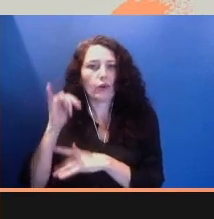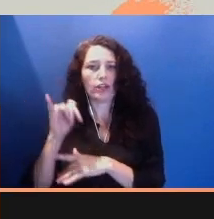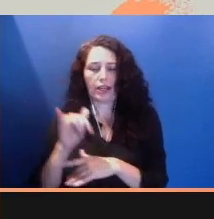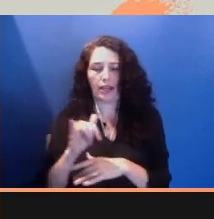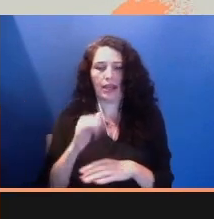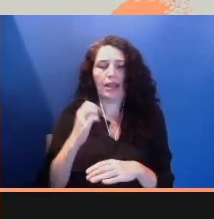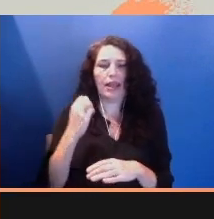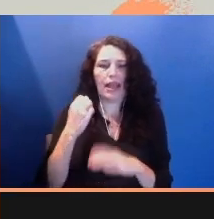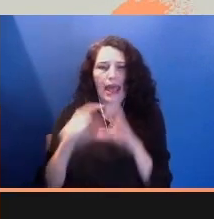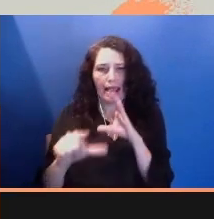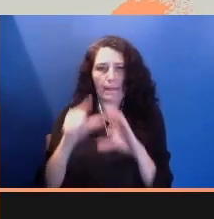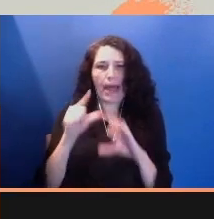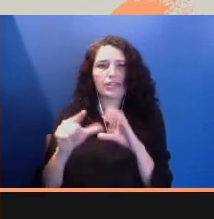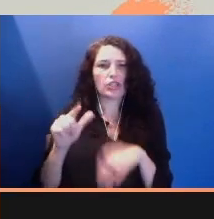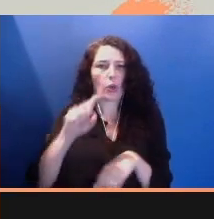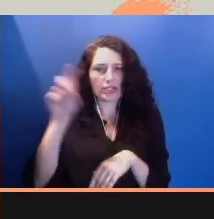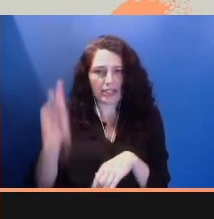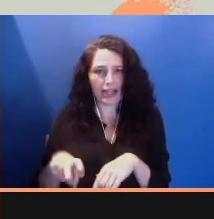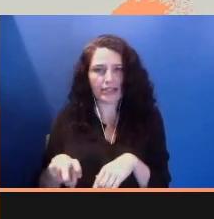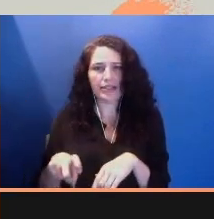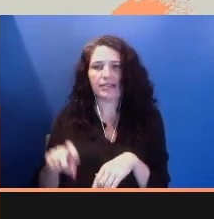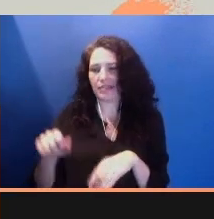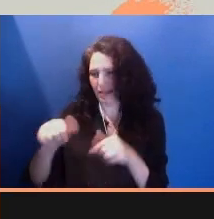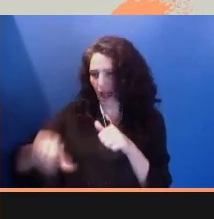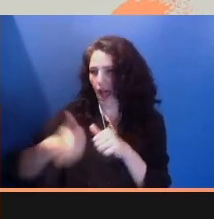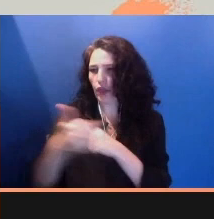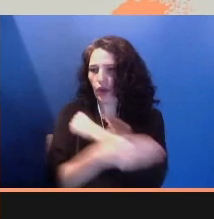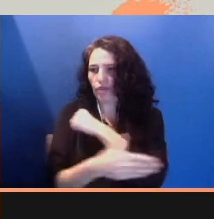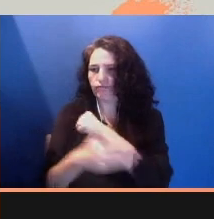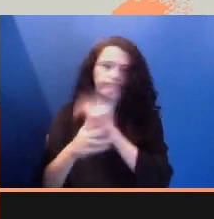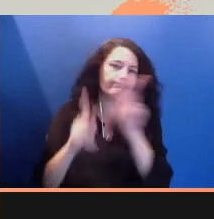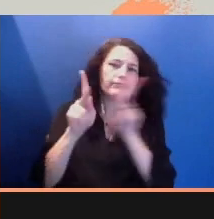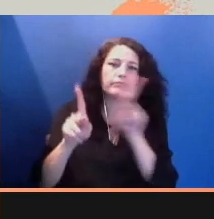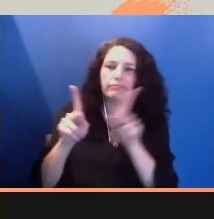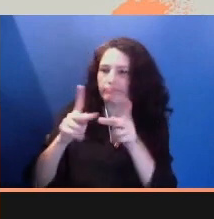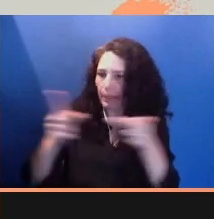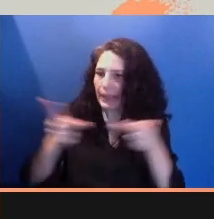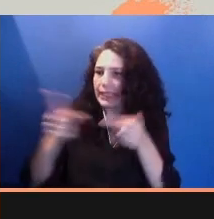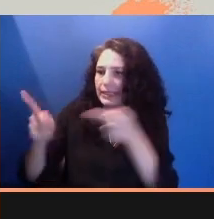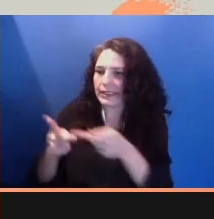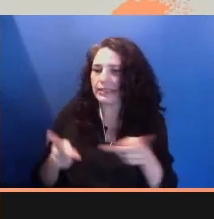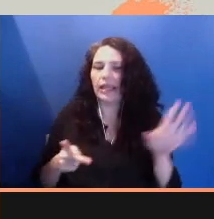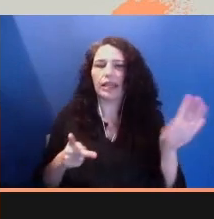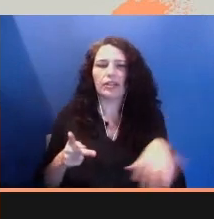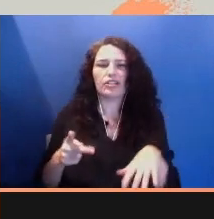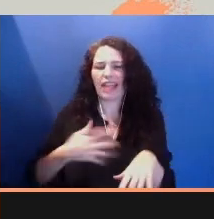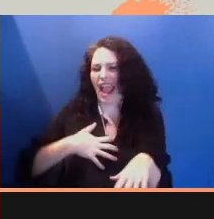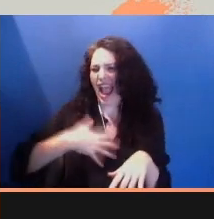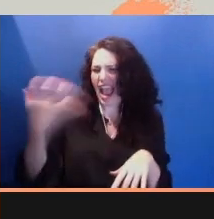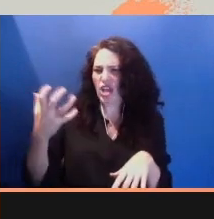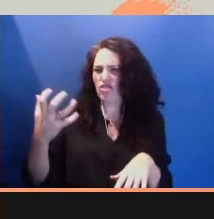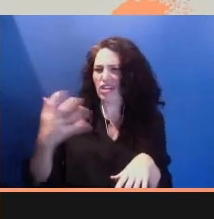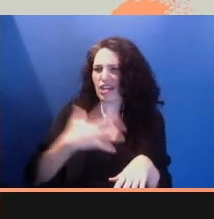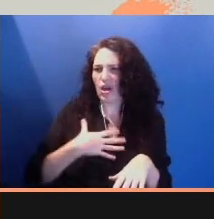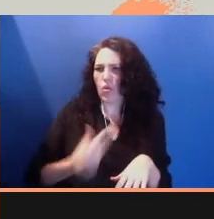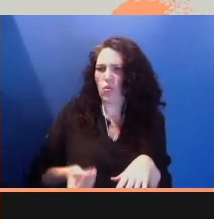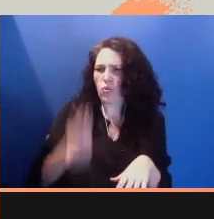look over our shoulders in public spaces. Is another angry white man with a semi-automatic coming for us at the nightclub, the festival,